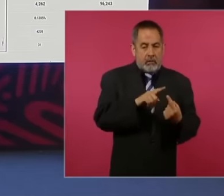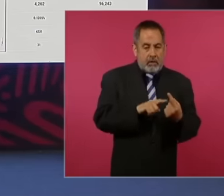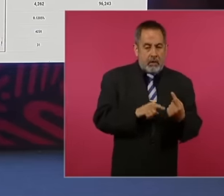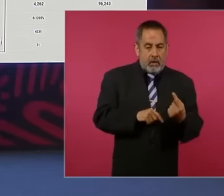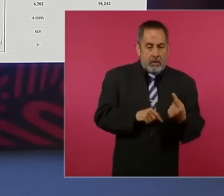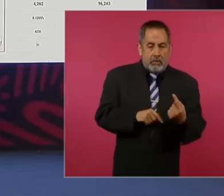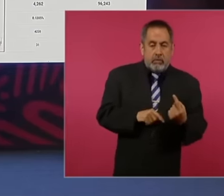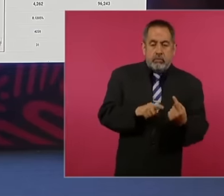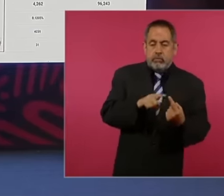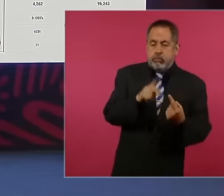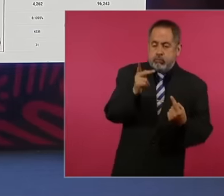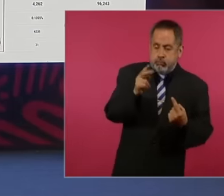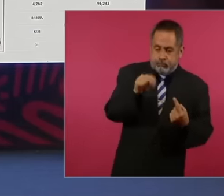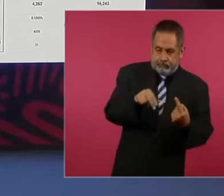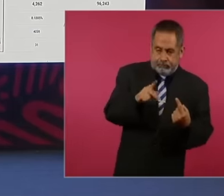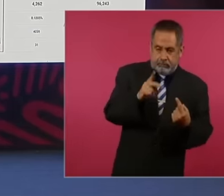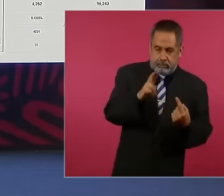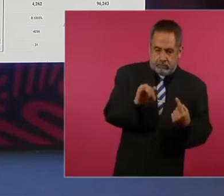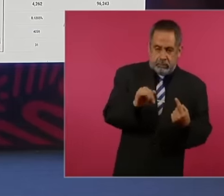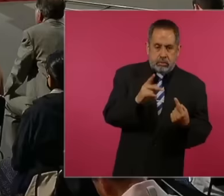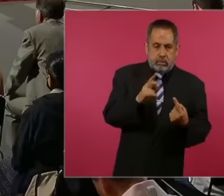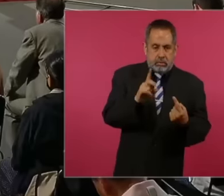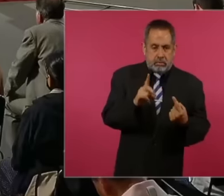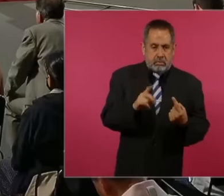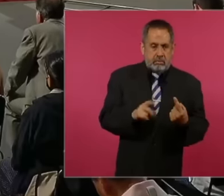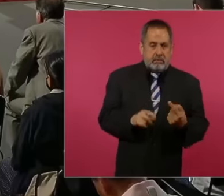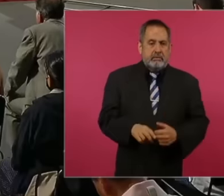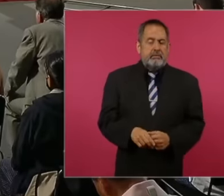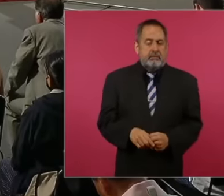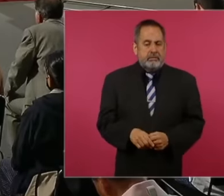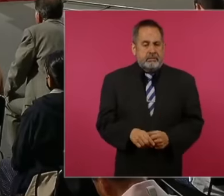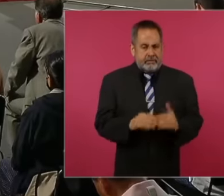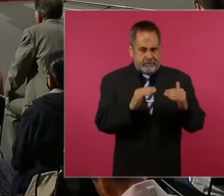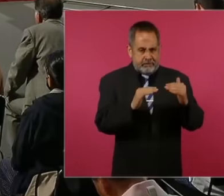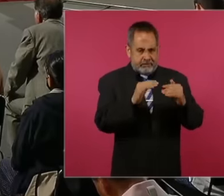pan pri PRD with a small difference